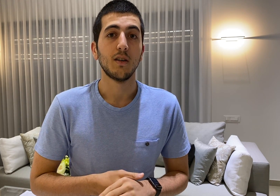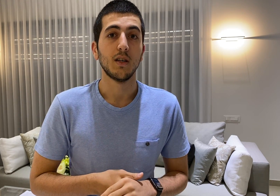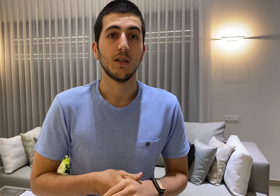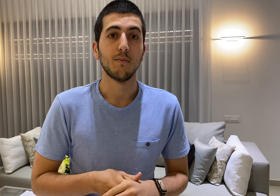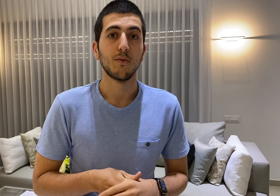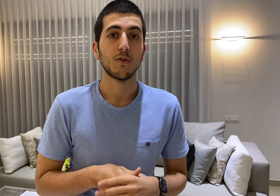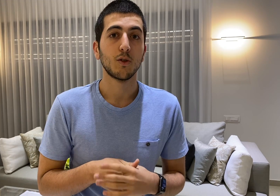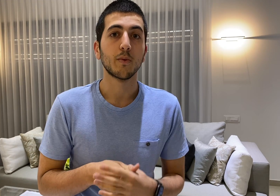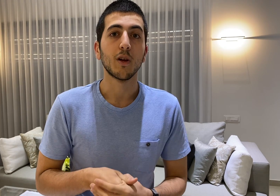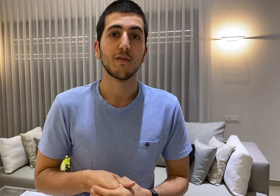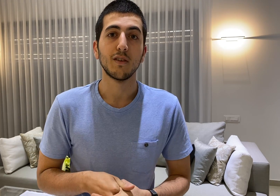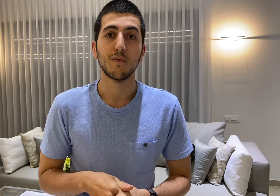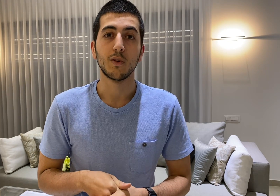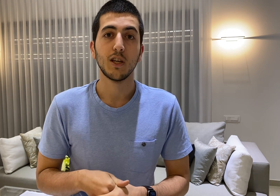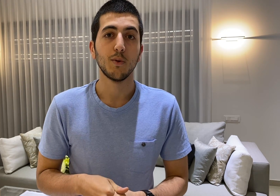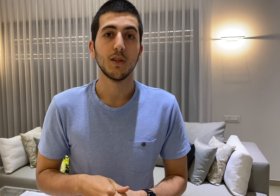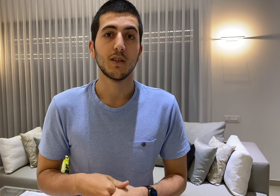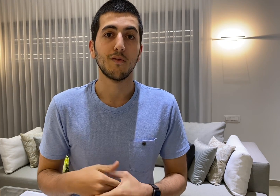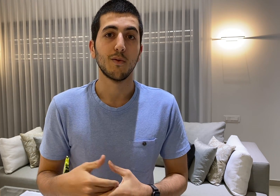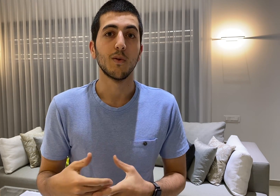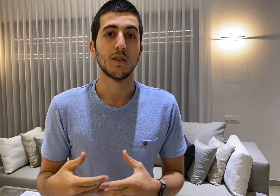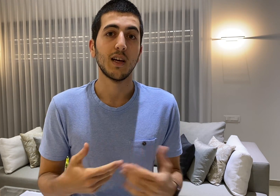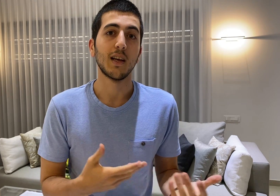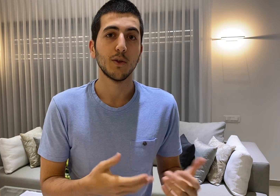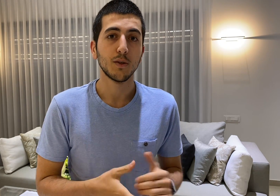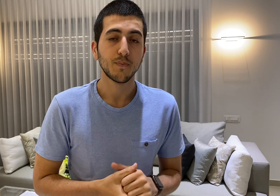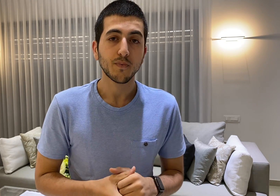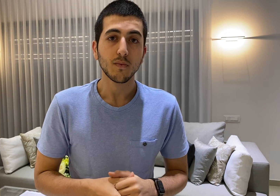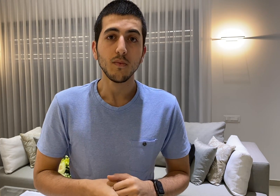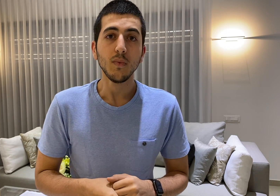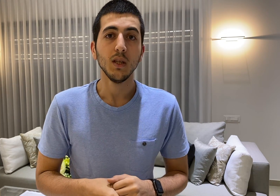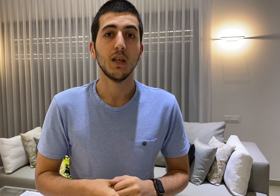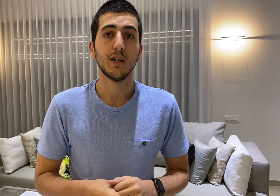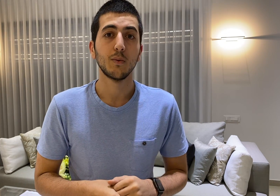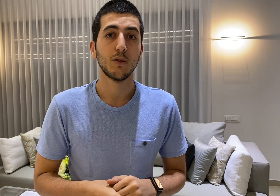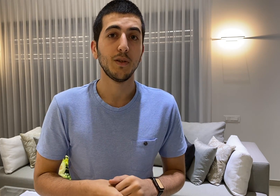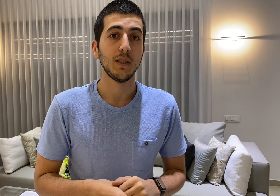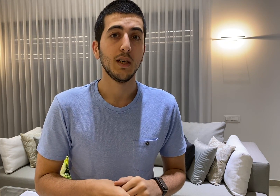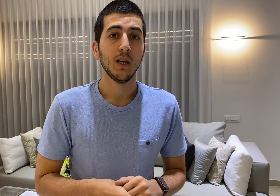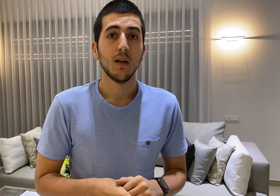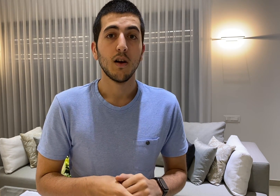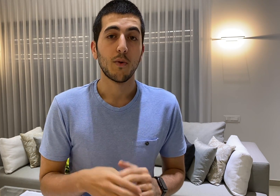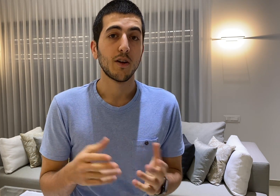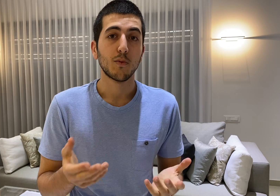super relevant for key points and for sign language would be a random rotation